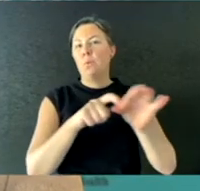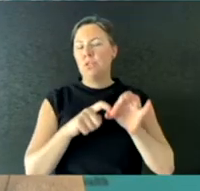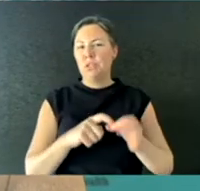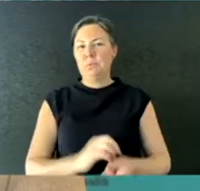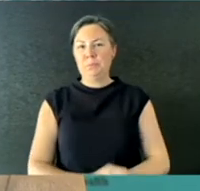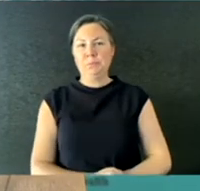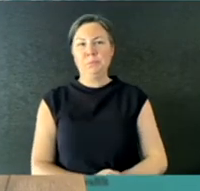on spread of the virus?